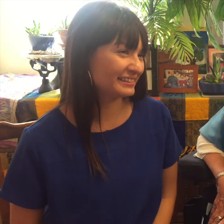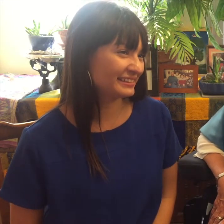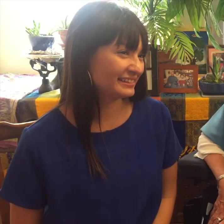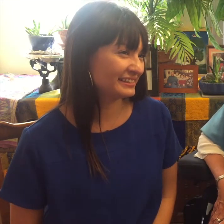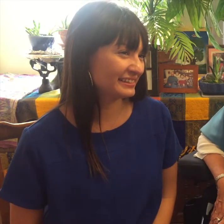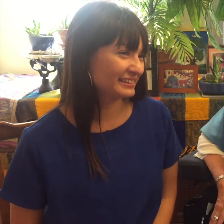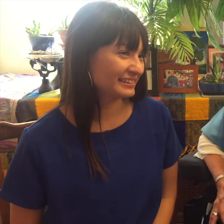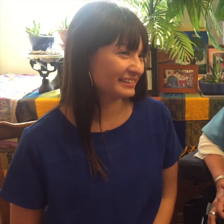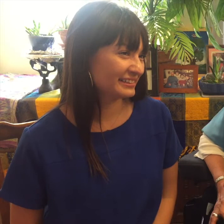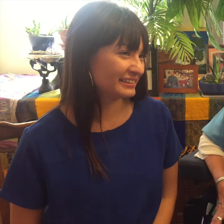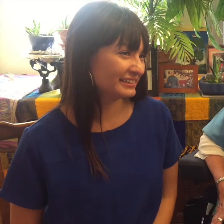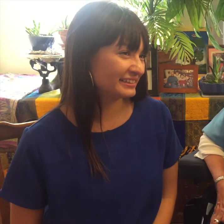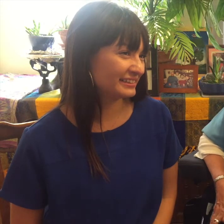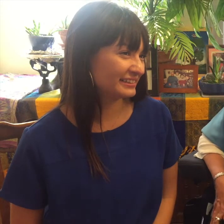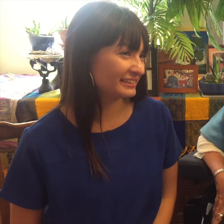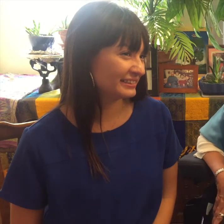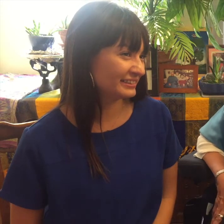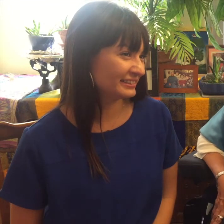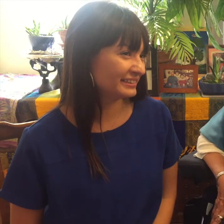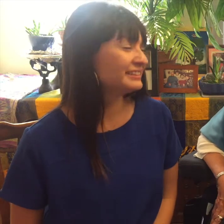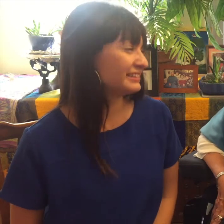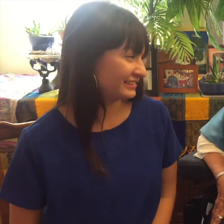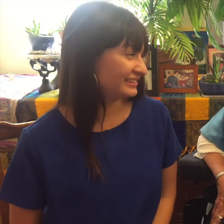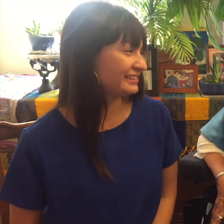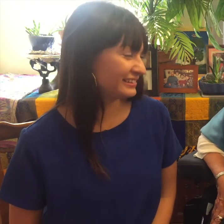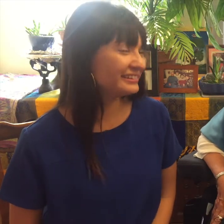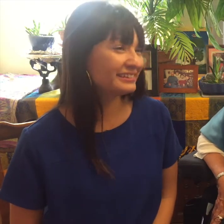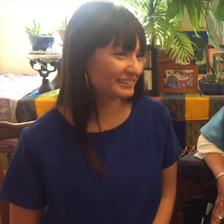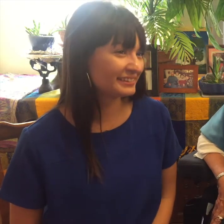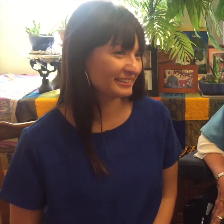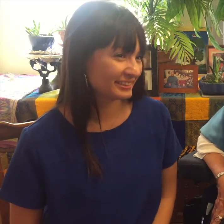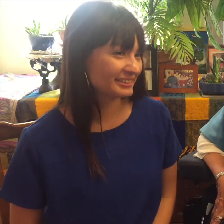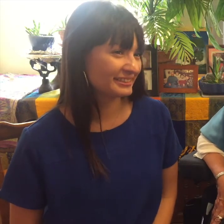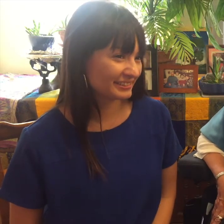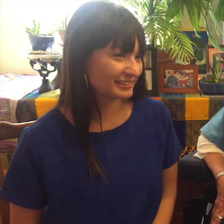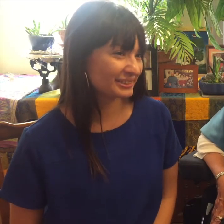first working in the office of the first lady Michelle Obama and then at the